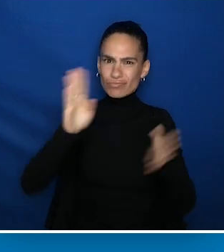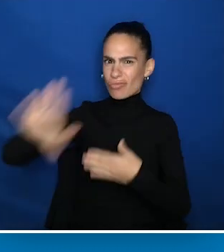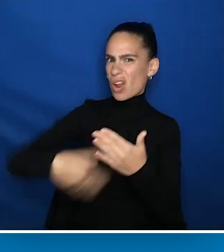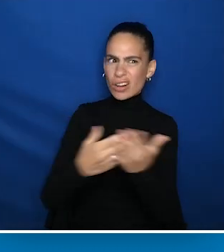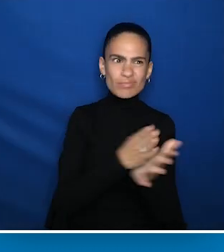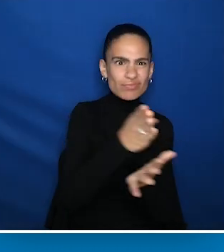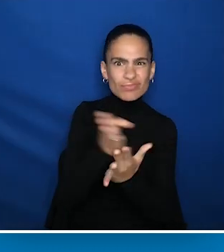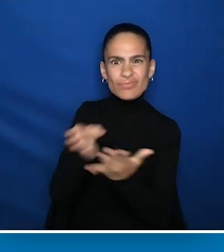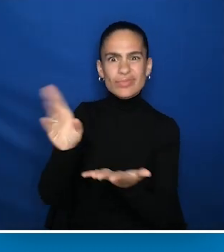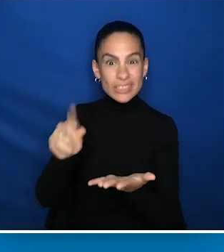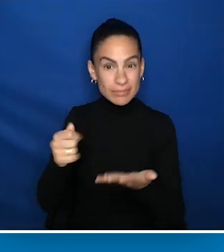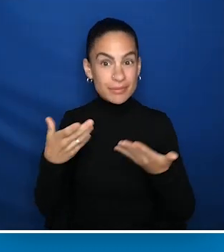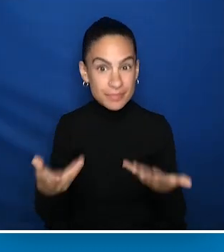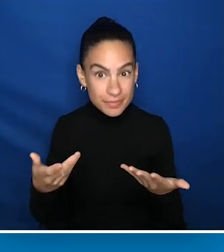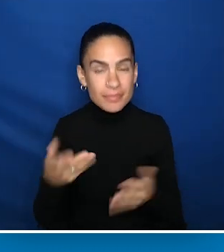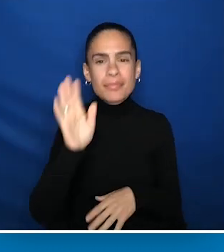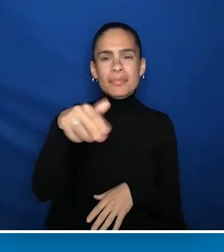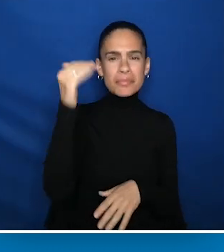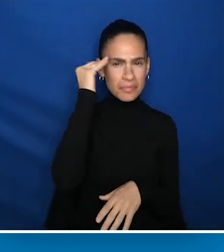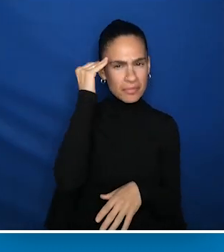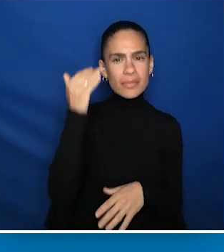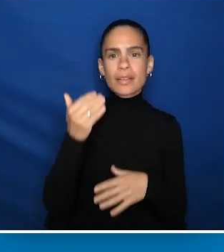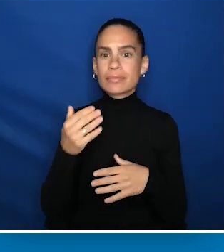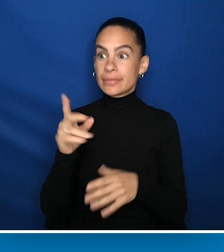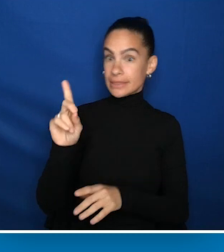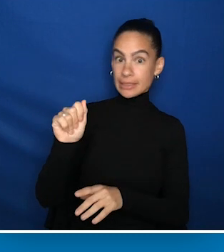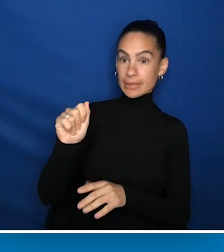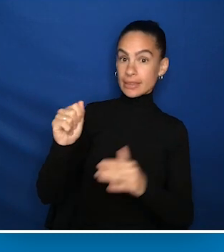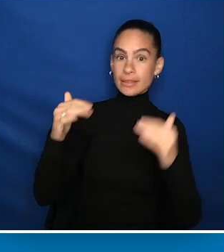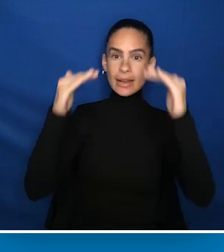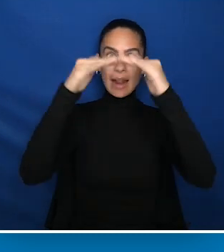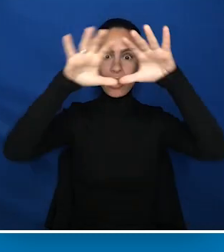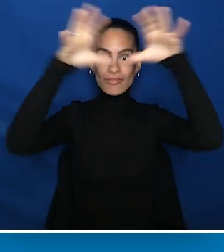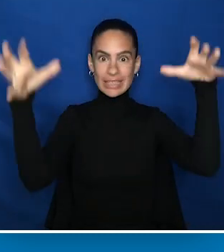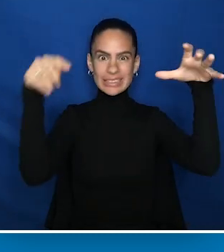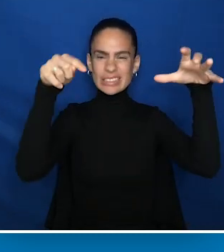instead of all of our friends. Breaking this down, disability hierarchy is real